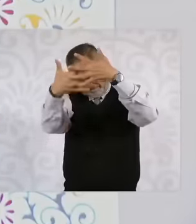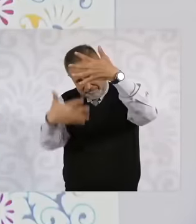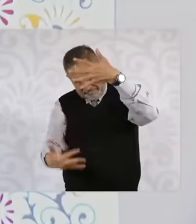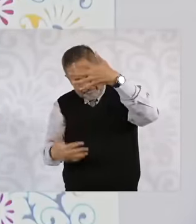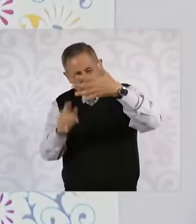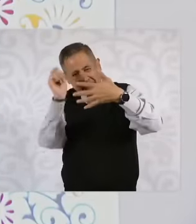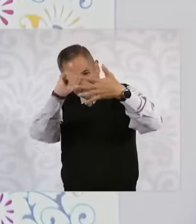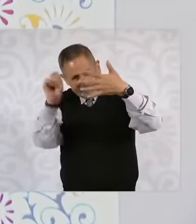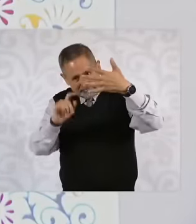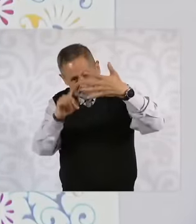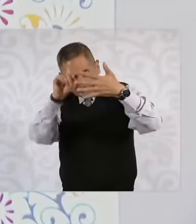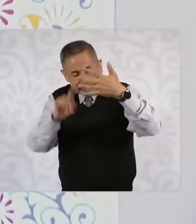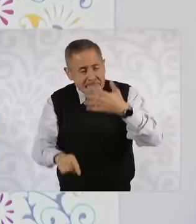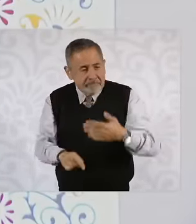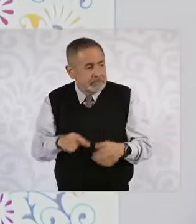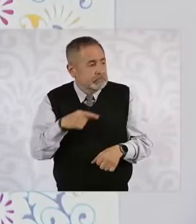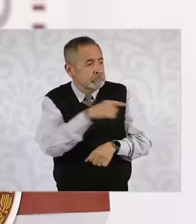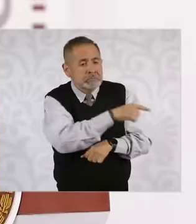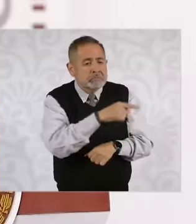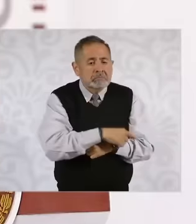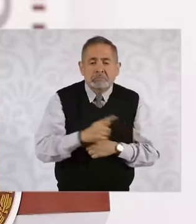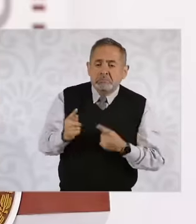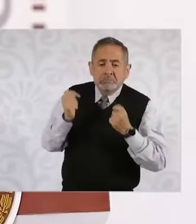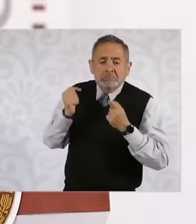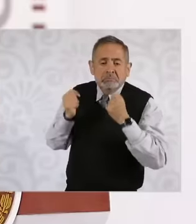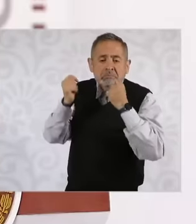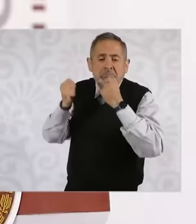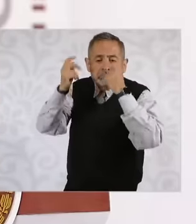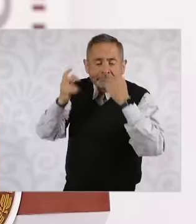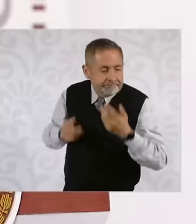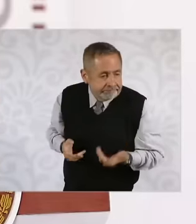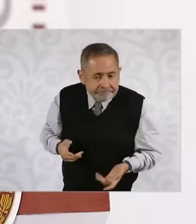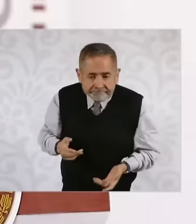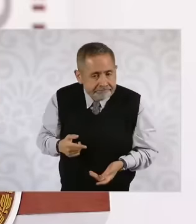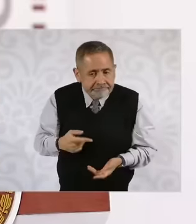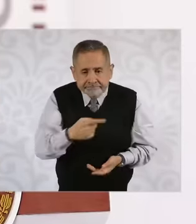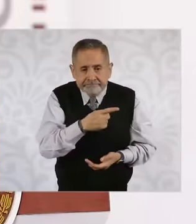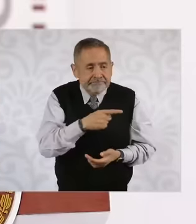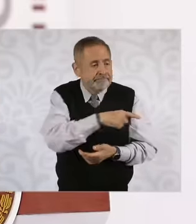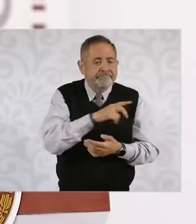had previously been presented, but in particular by violating the